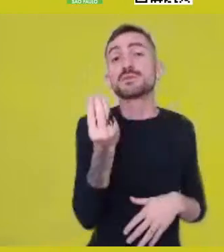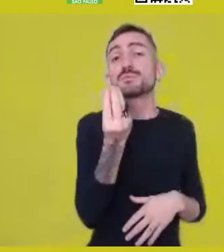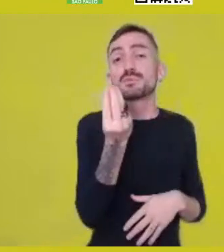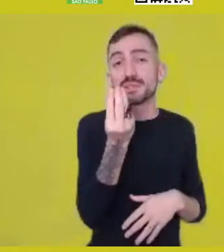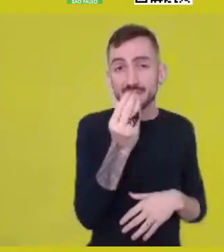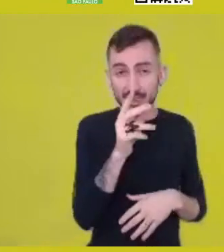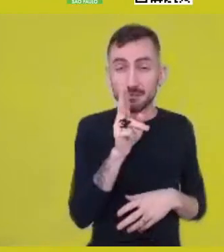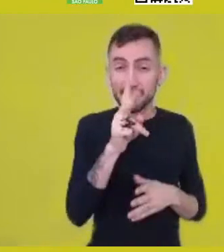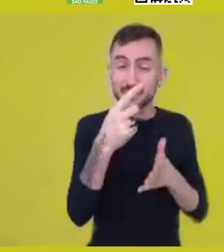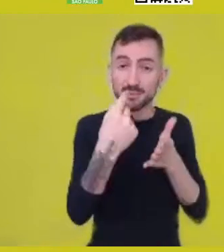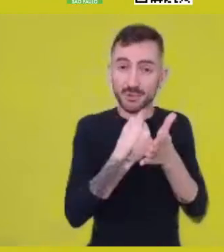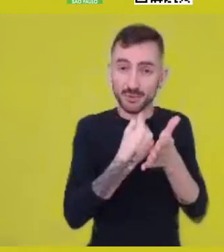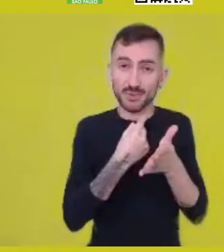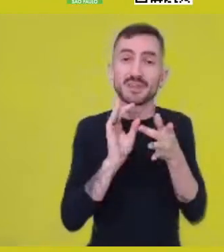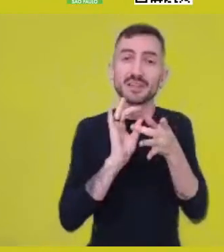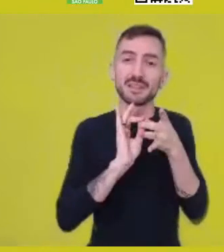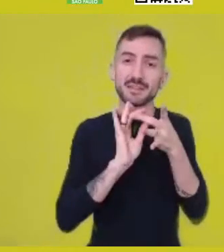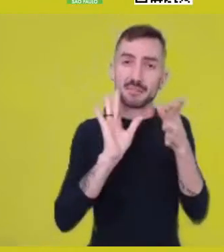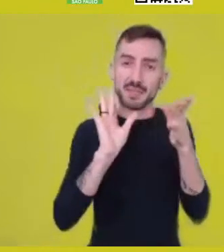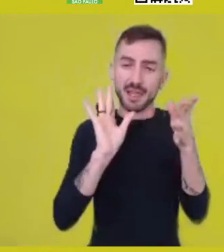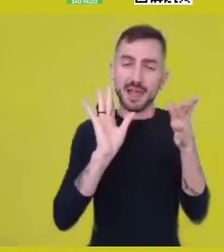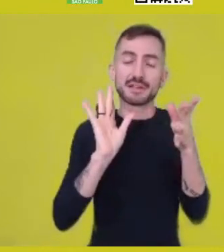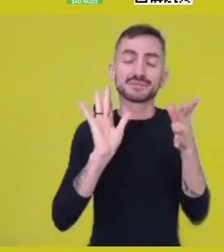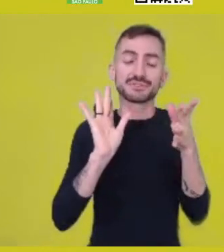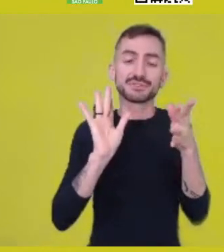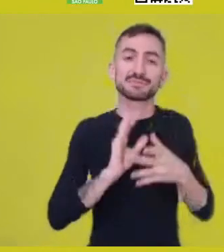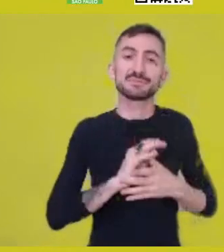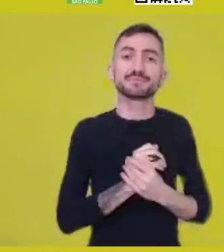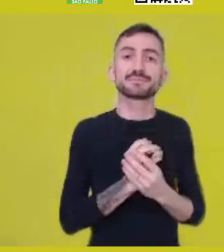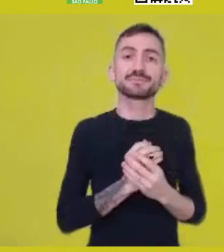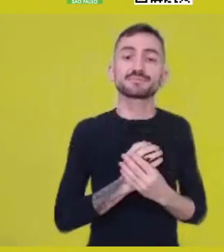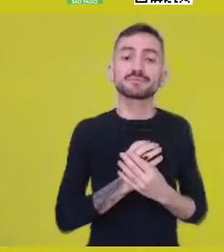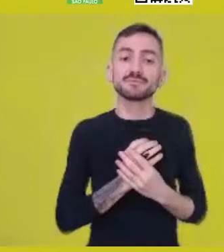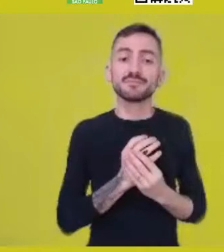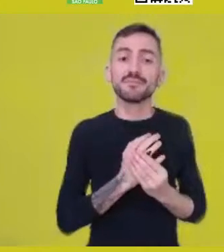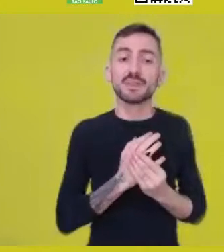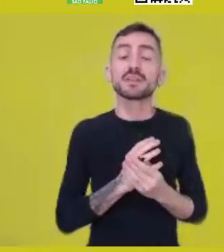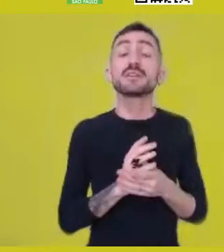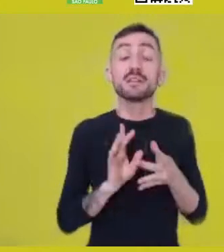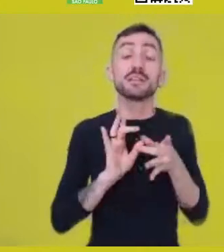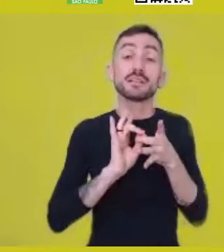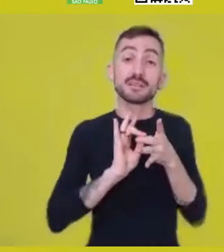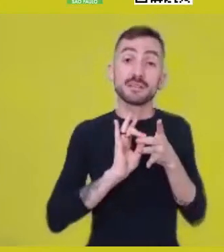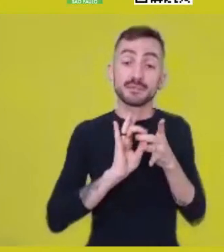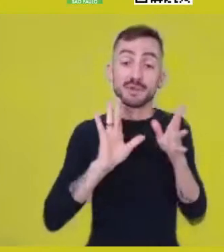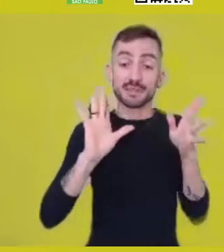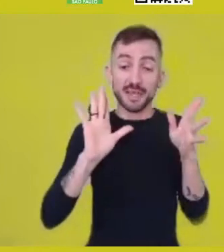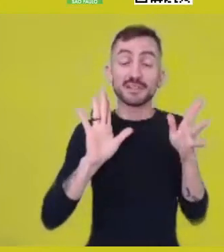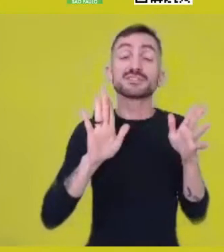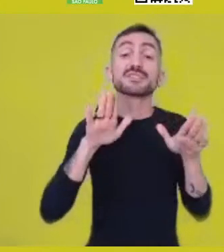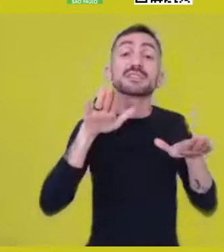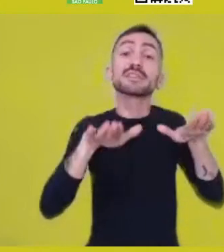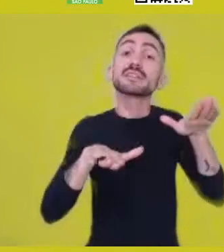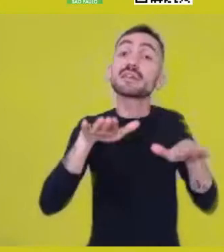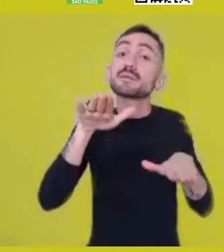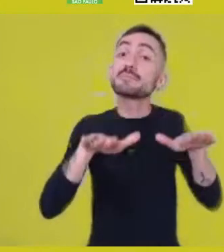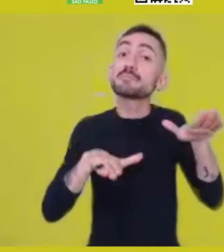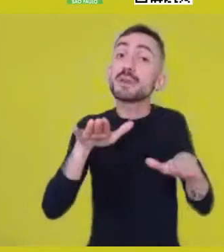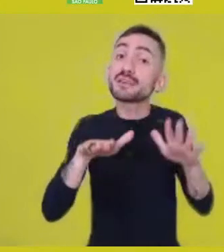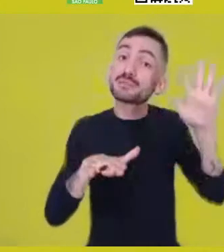because I think it is too localized within a certain thought perspective.